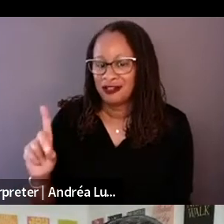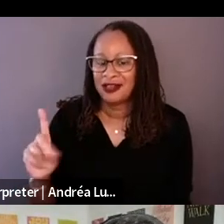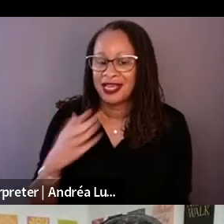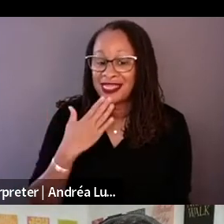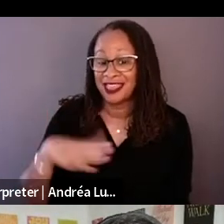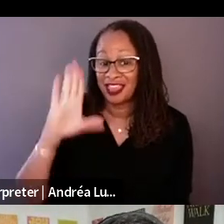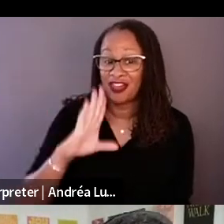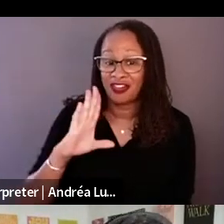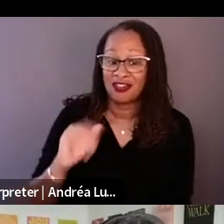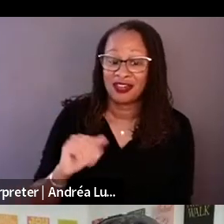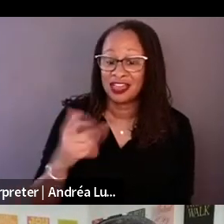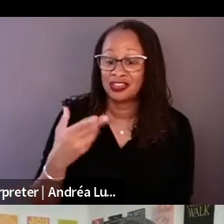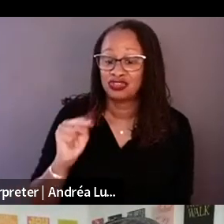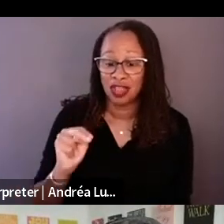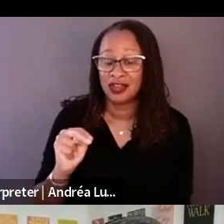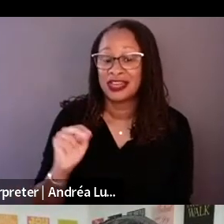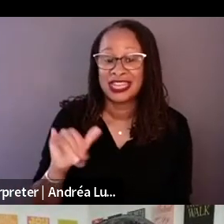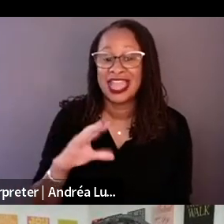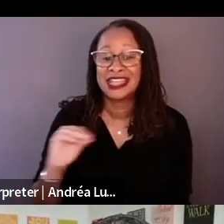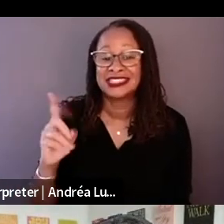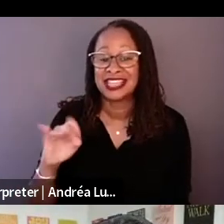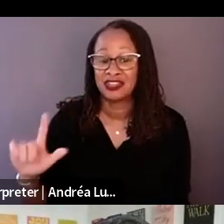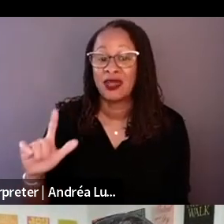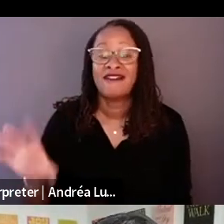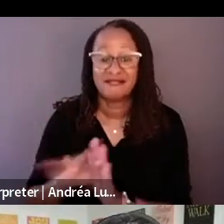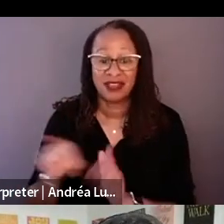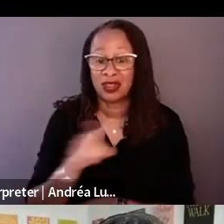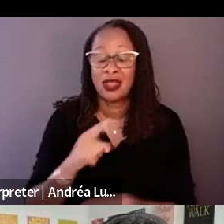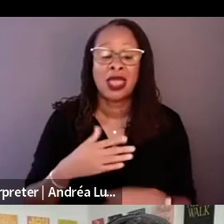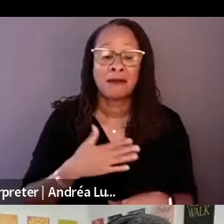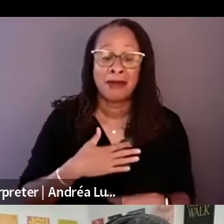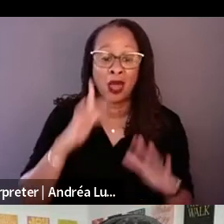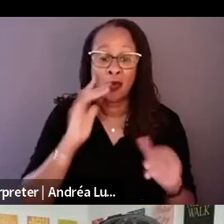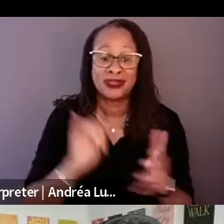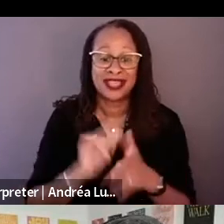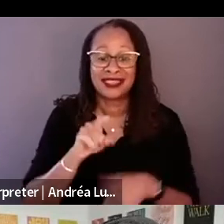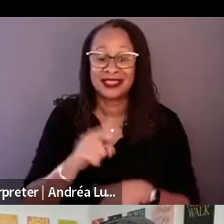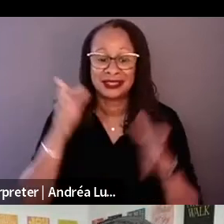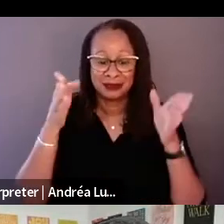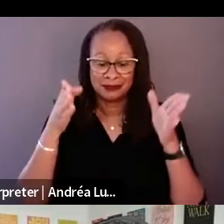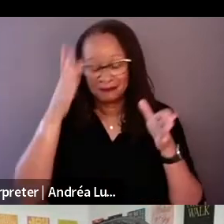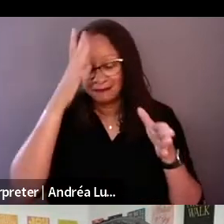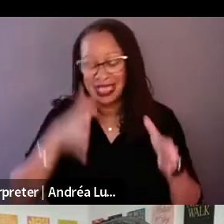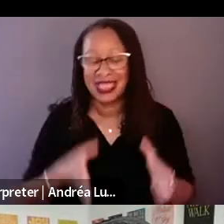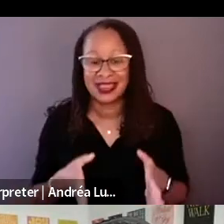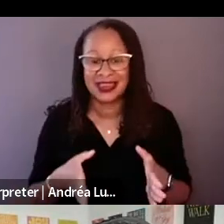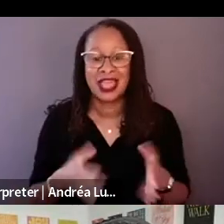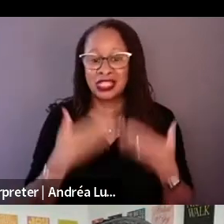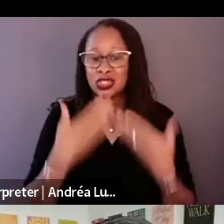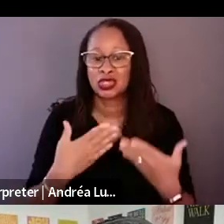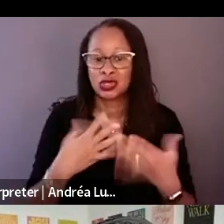this man is deep and a good speaker, and he was beyond what we would imagined he would be in terms